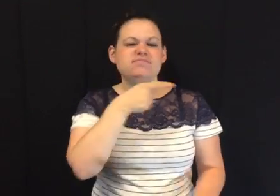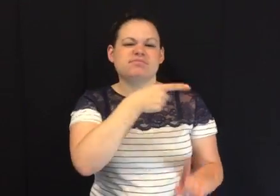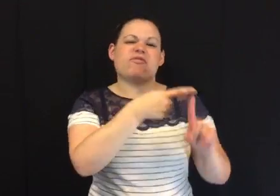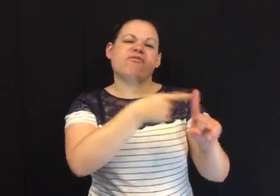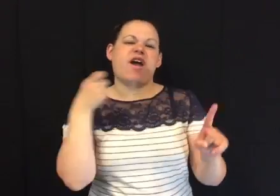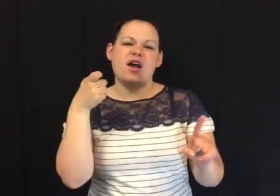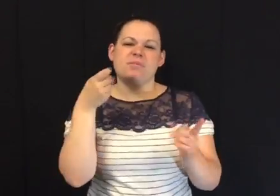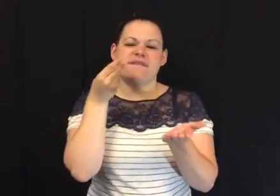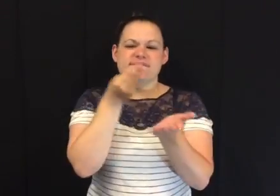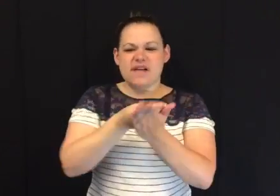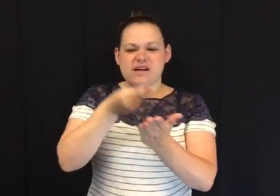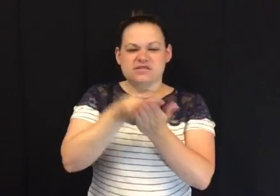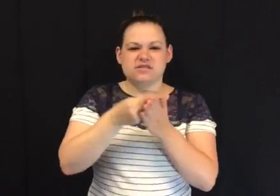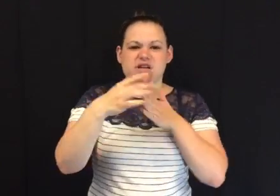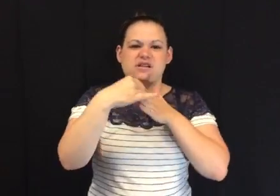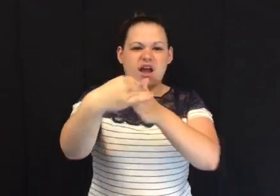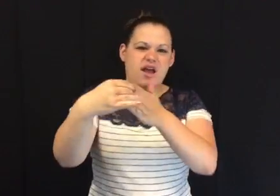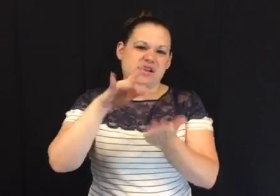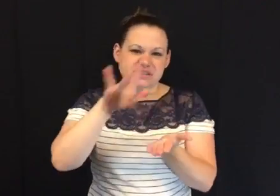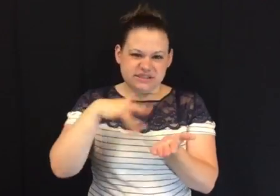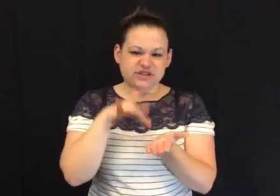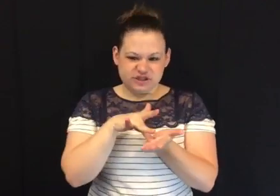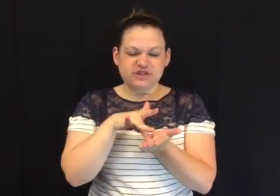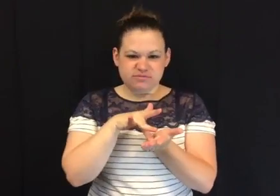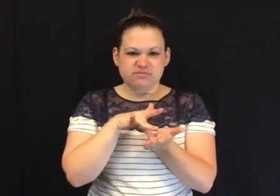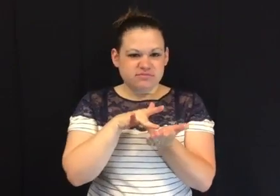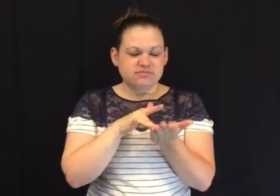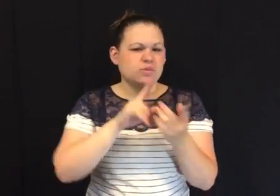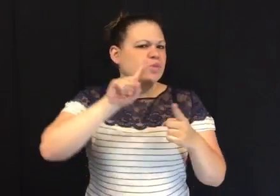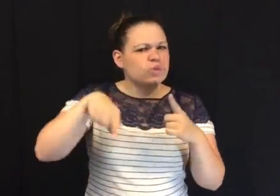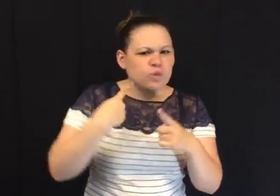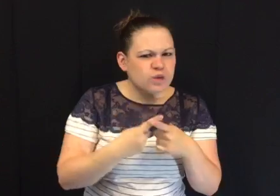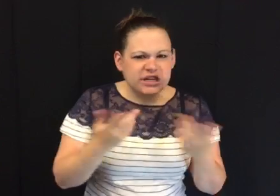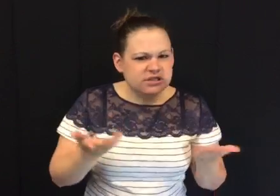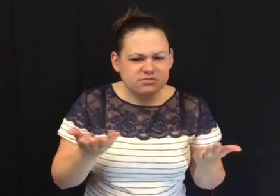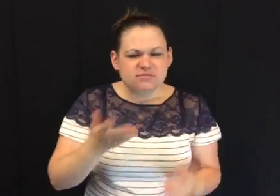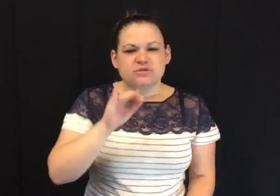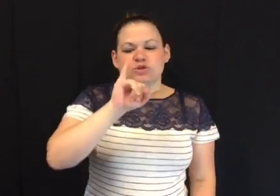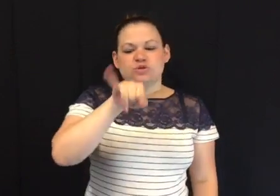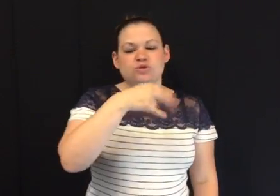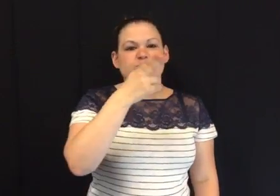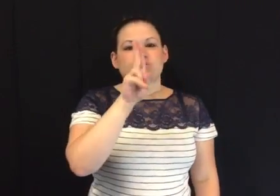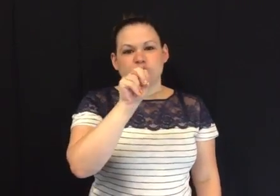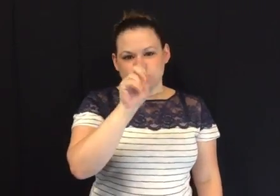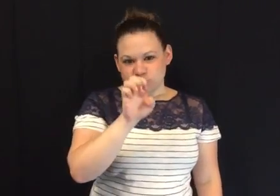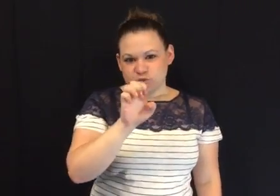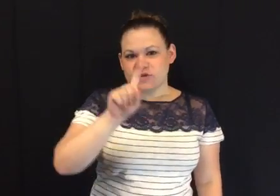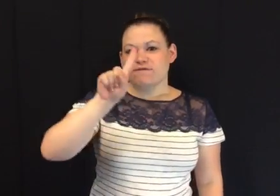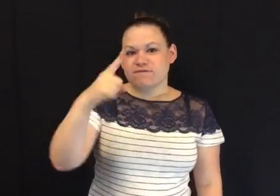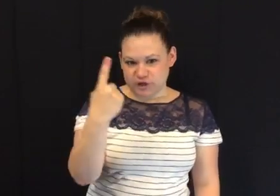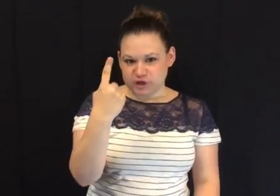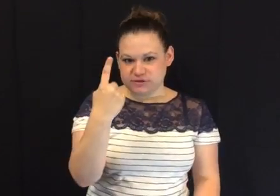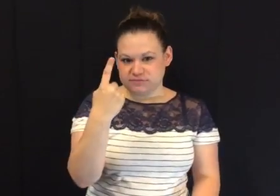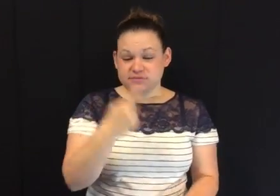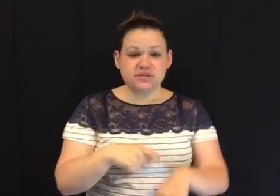Dave is from the Financial Guidance Center This will take place on June 1, 2017